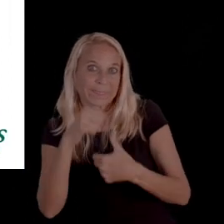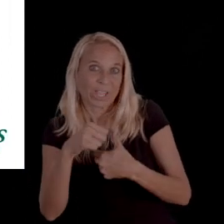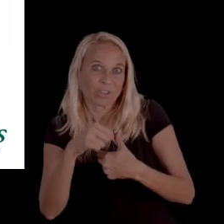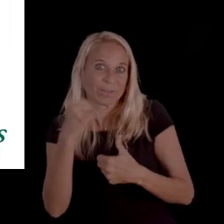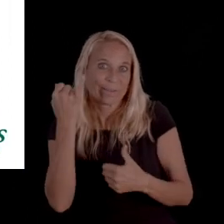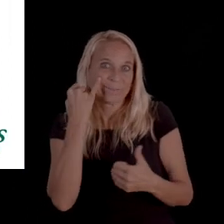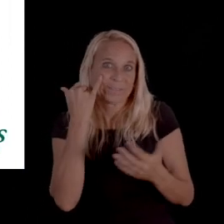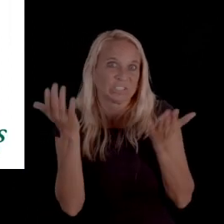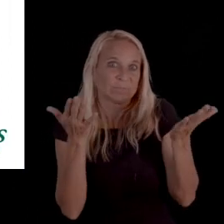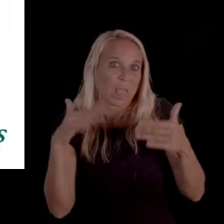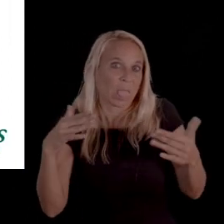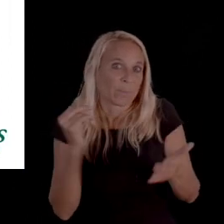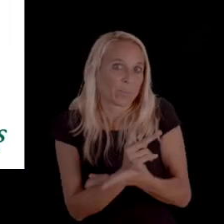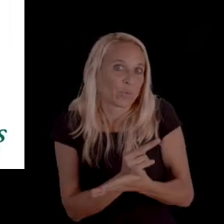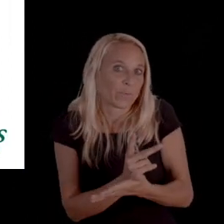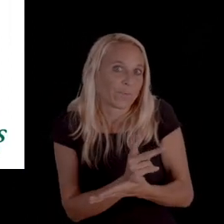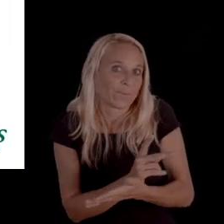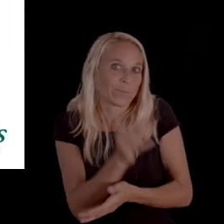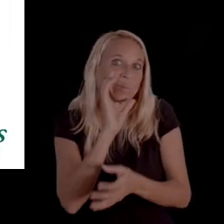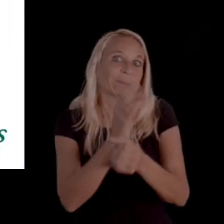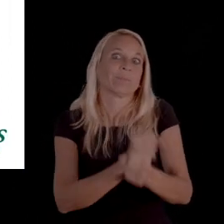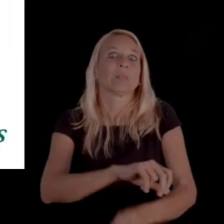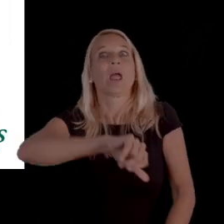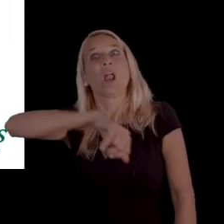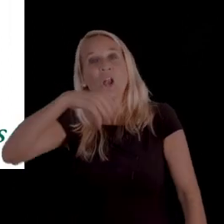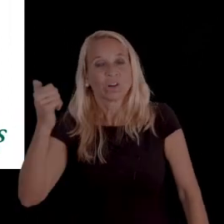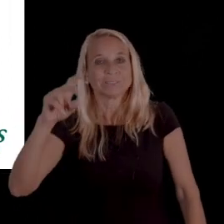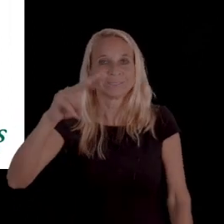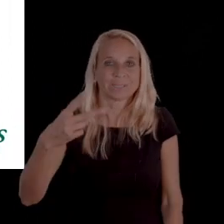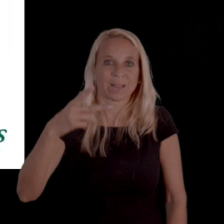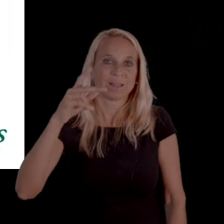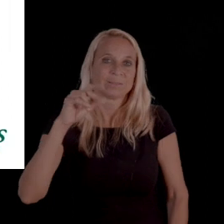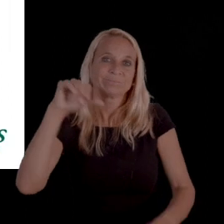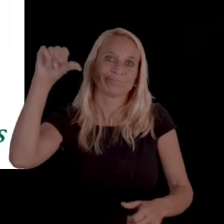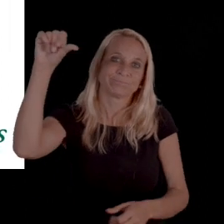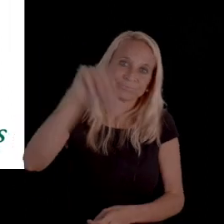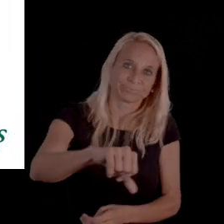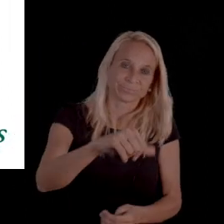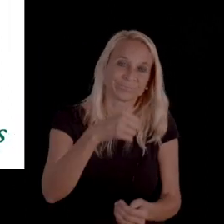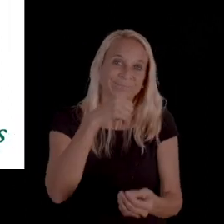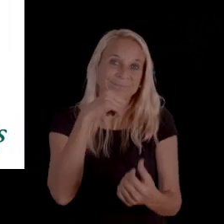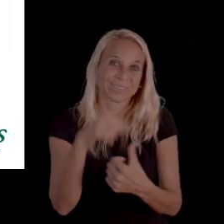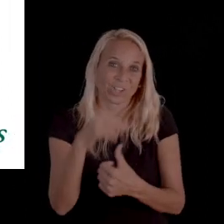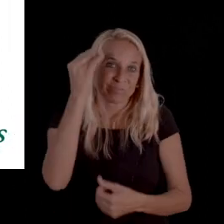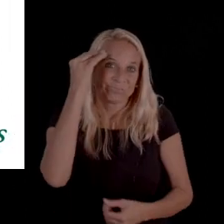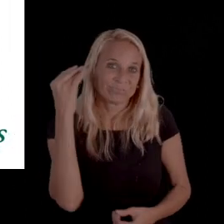the service hasn't been approved, so you'll receive a secondary denial notice